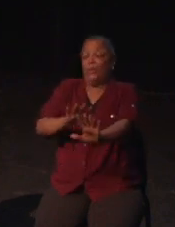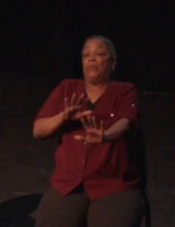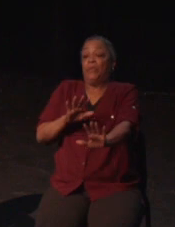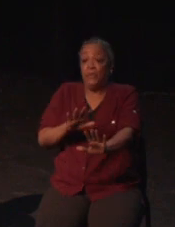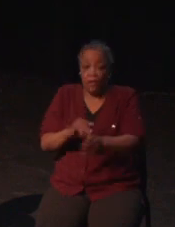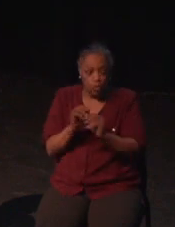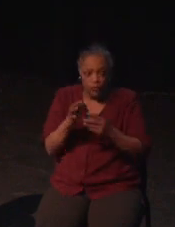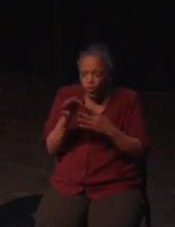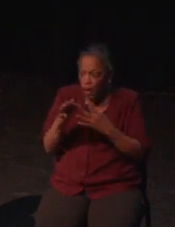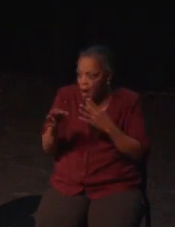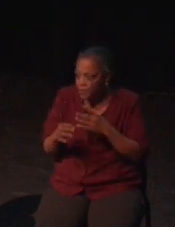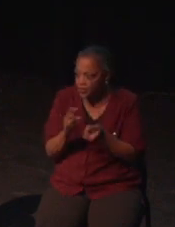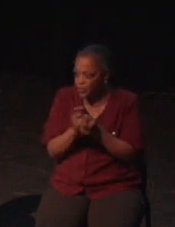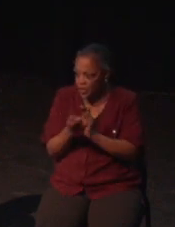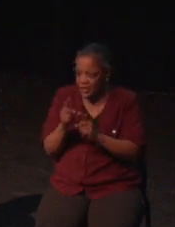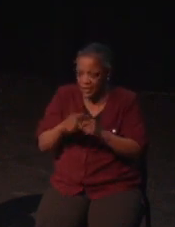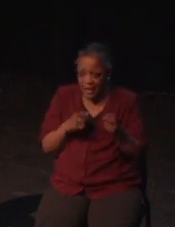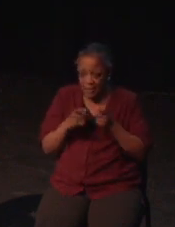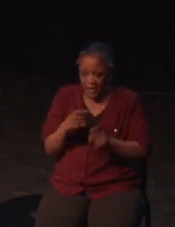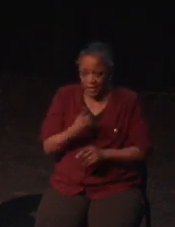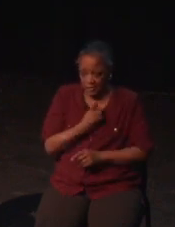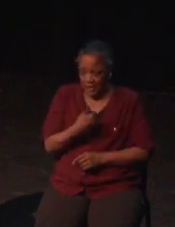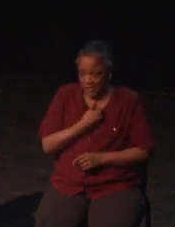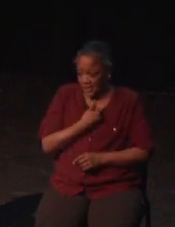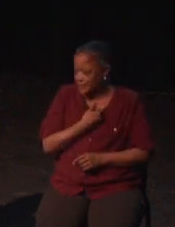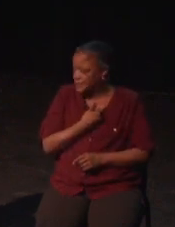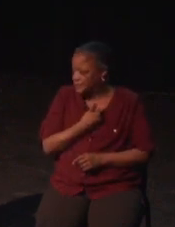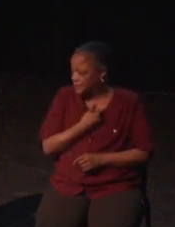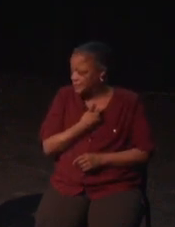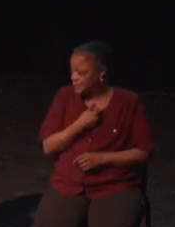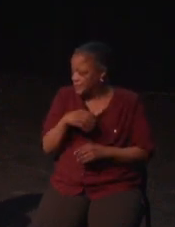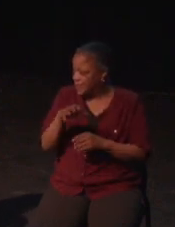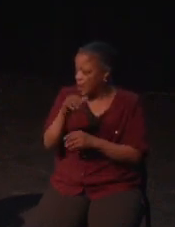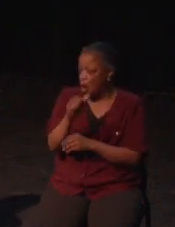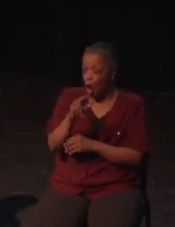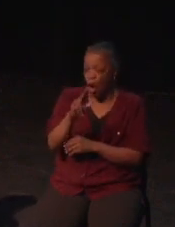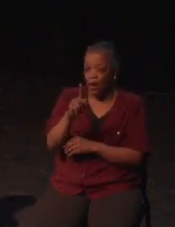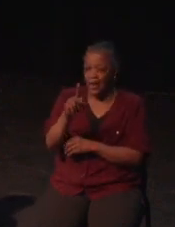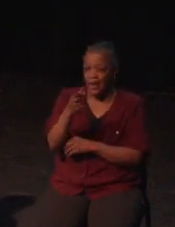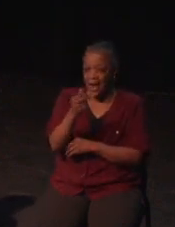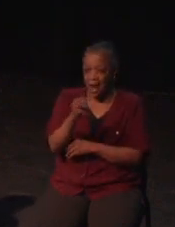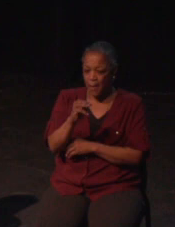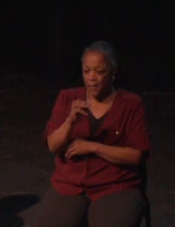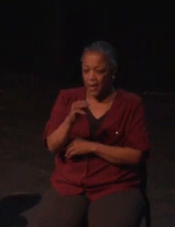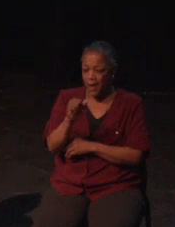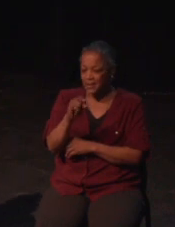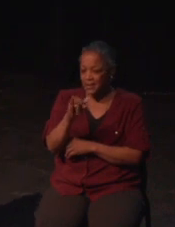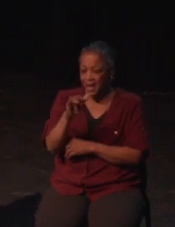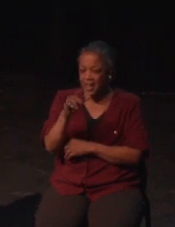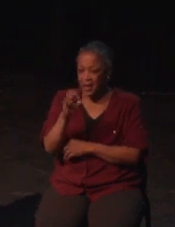or contrast issues, my imperfect sight, Dyslexia, and ADHD all collide, and I'm likely to get even less information than if there were no subtitles at all.